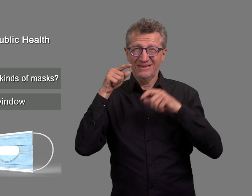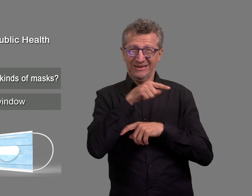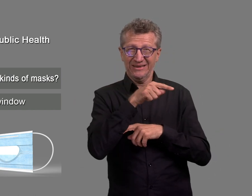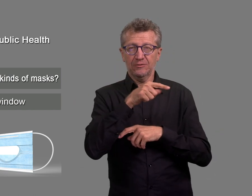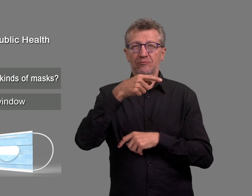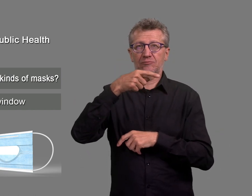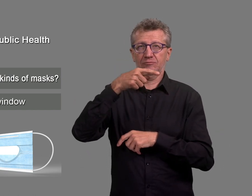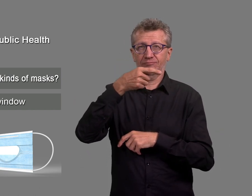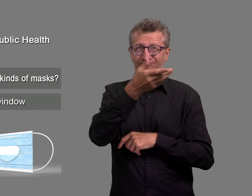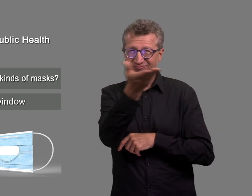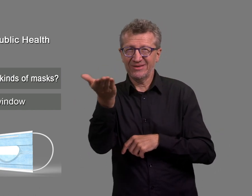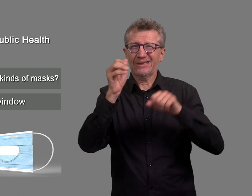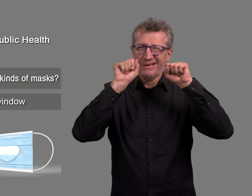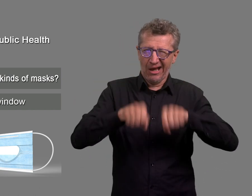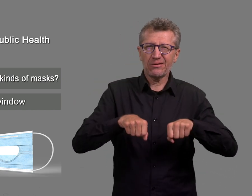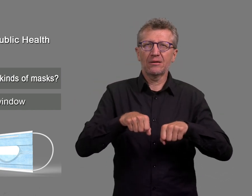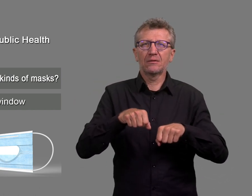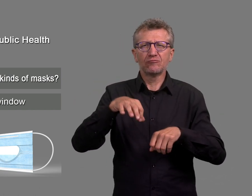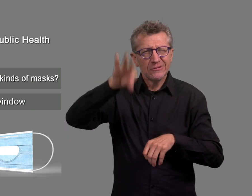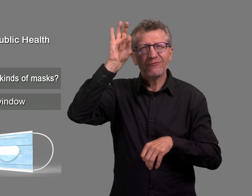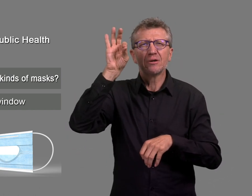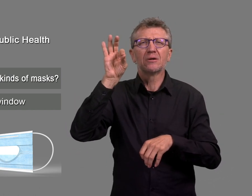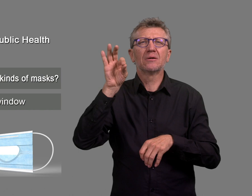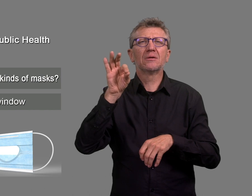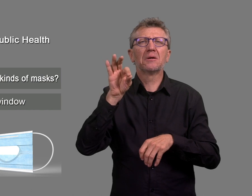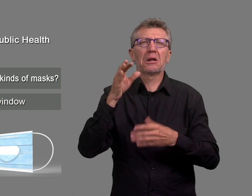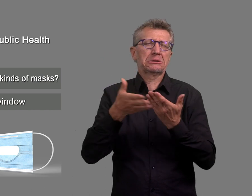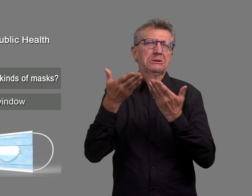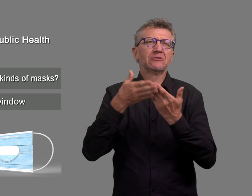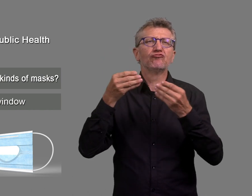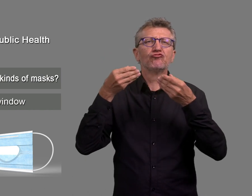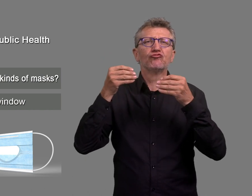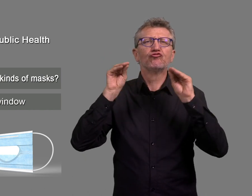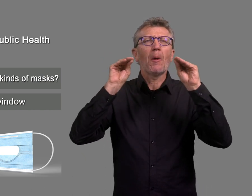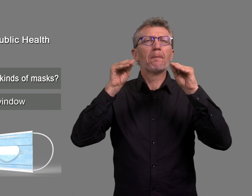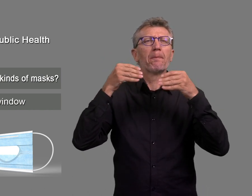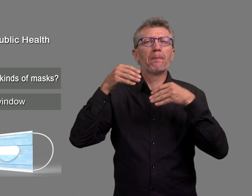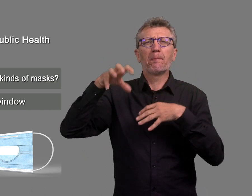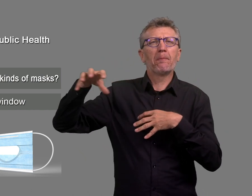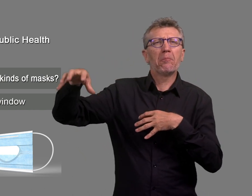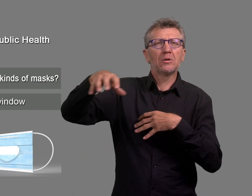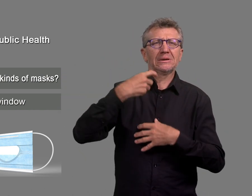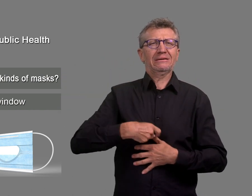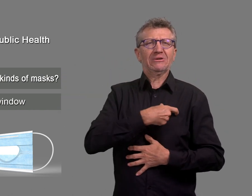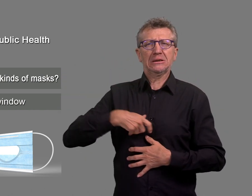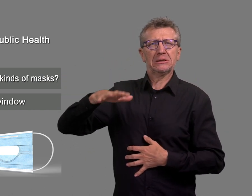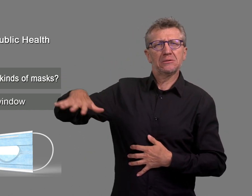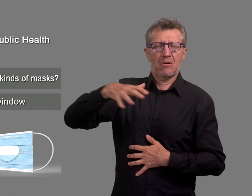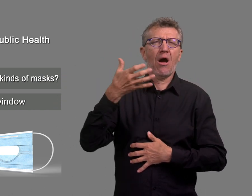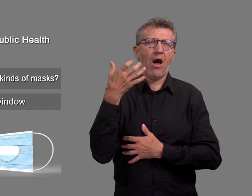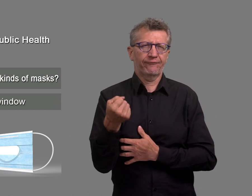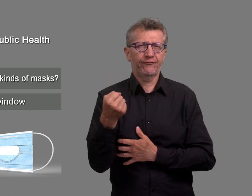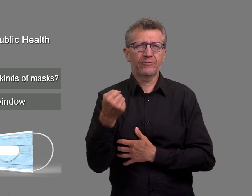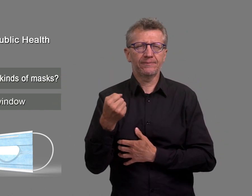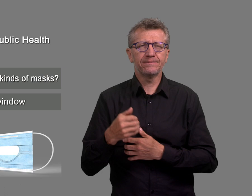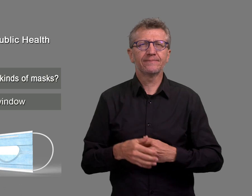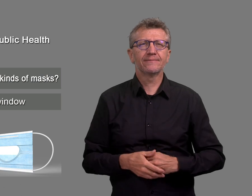This kind of mask is readily available on the Swiss market.